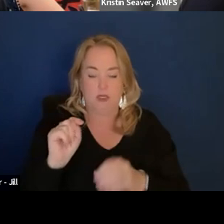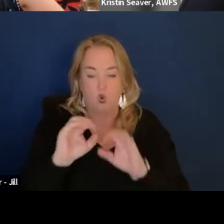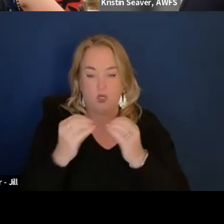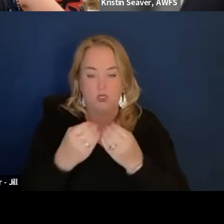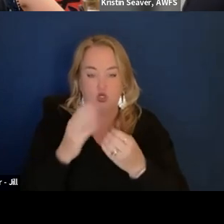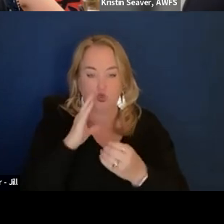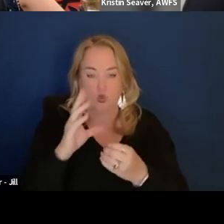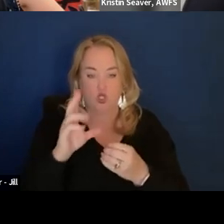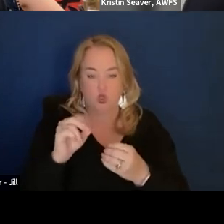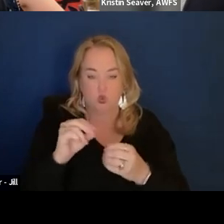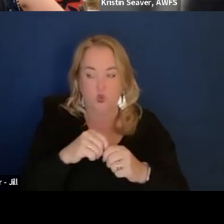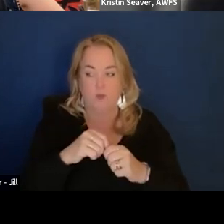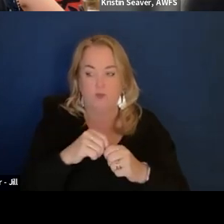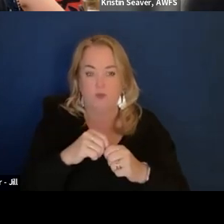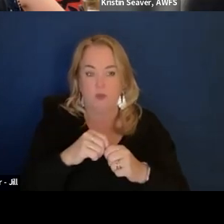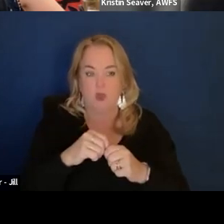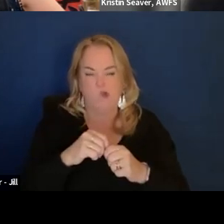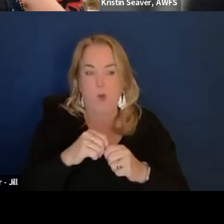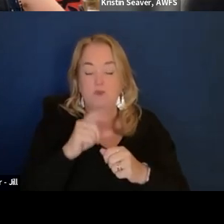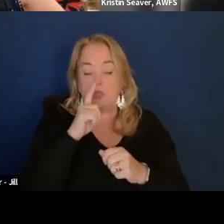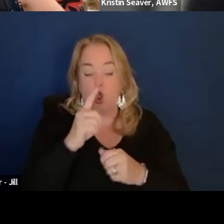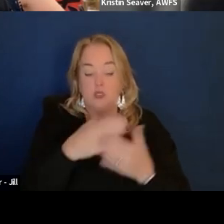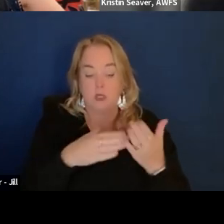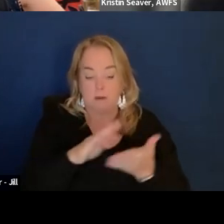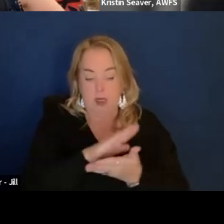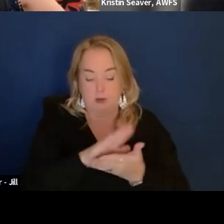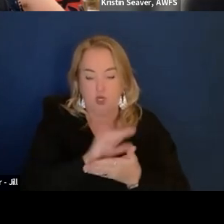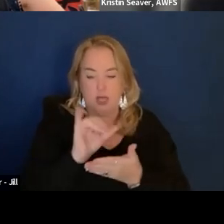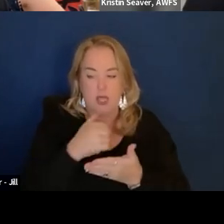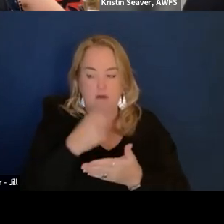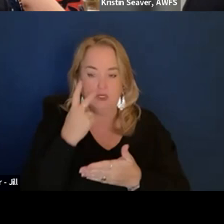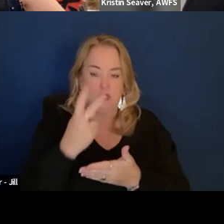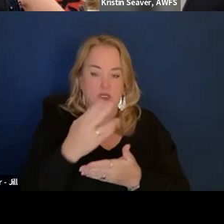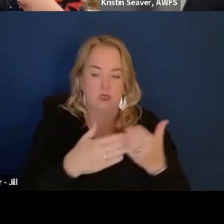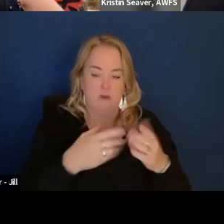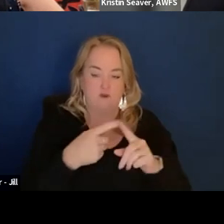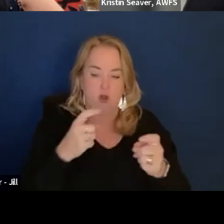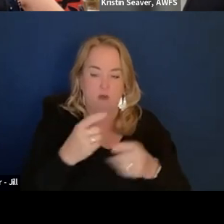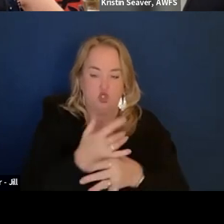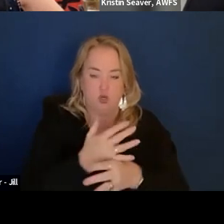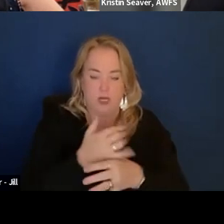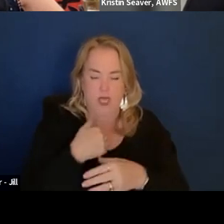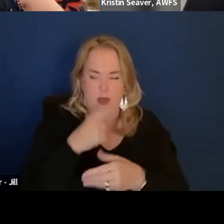There are some papers like I think I've seen some come out of Germany I believe that talk